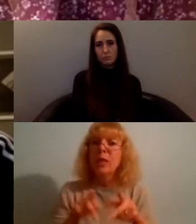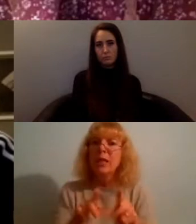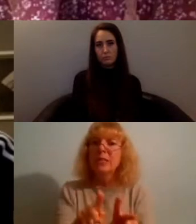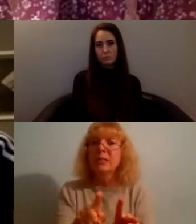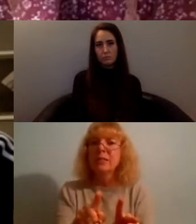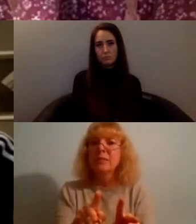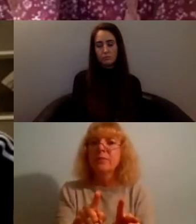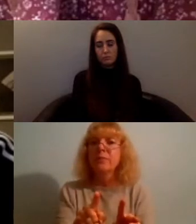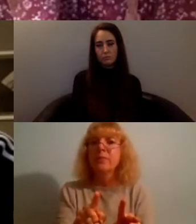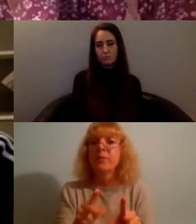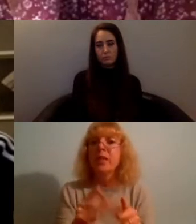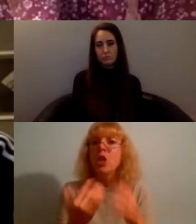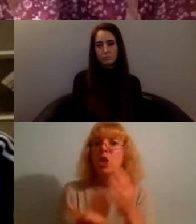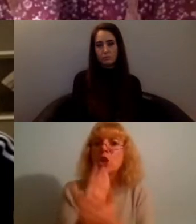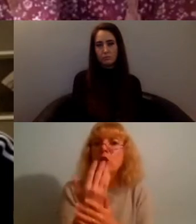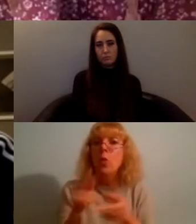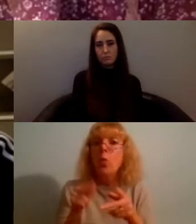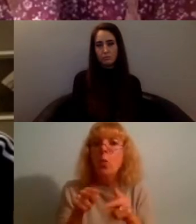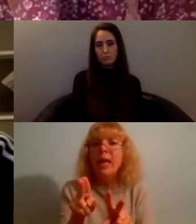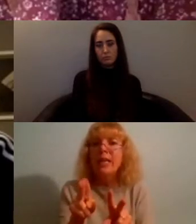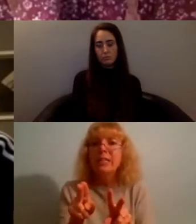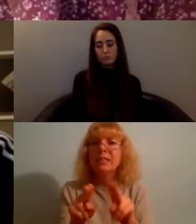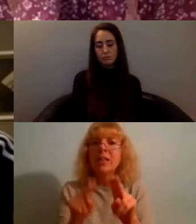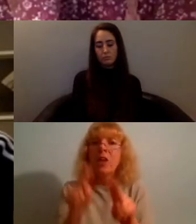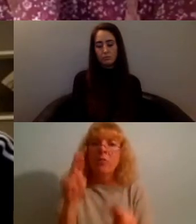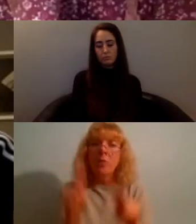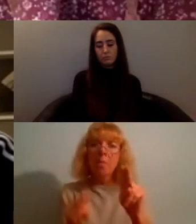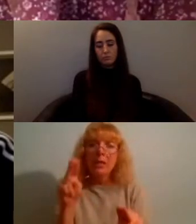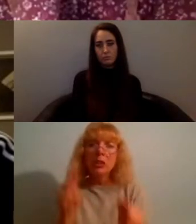what new ways of measuring might we want to introduce to actually go against